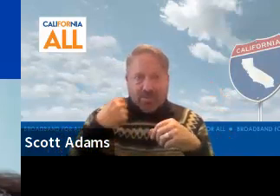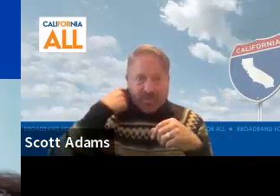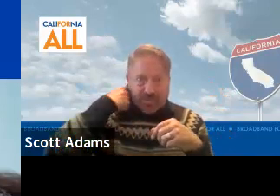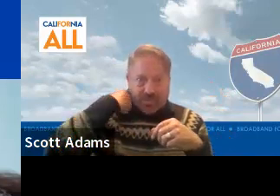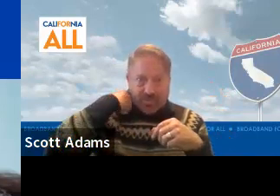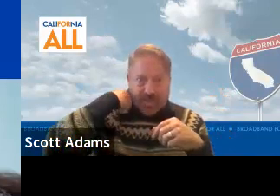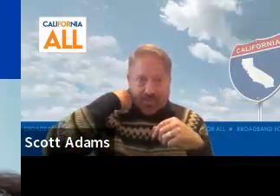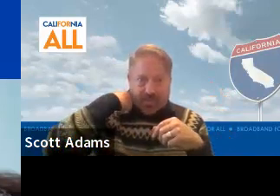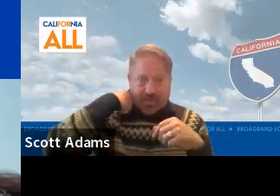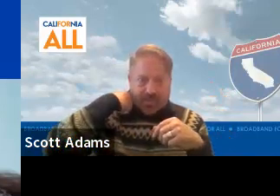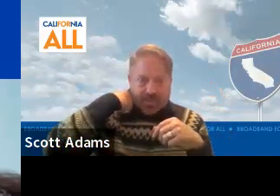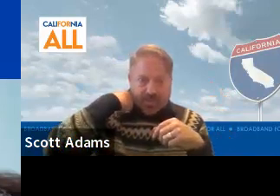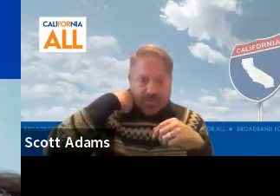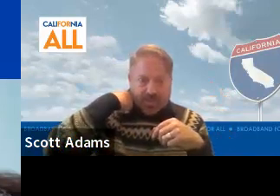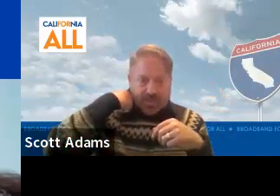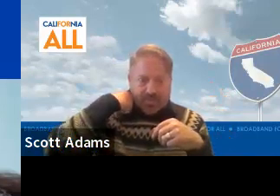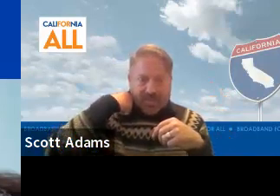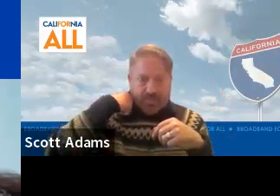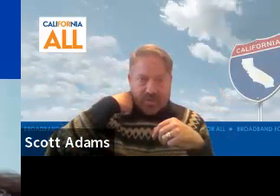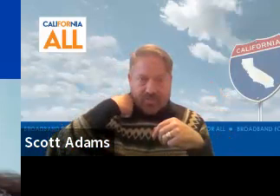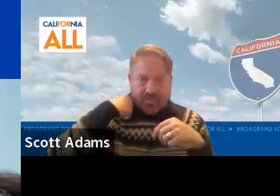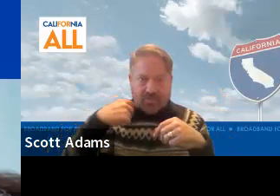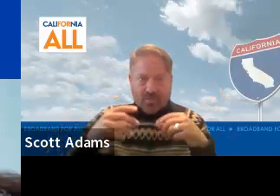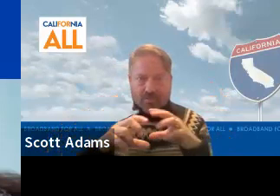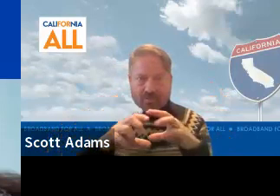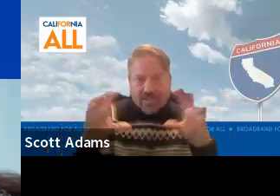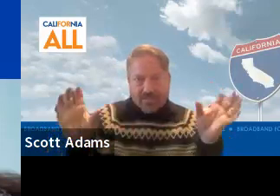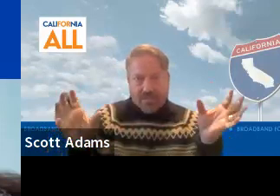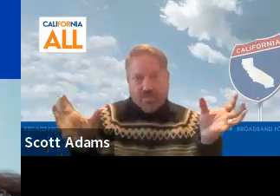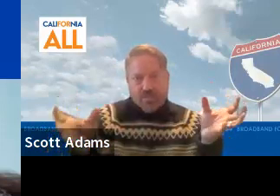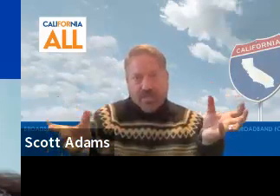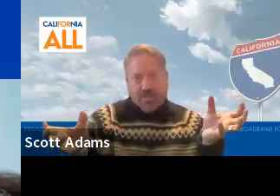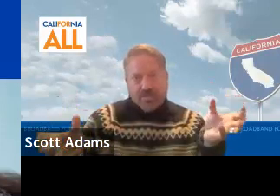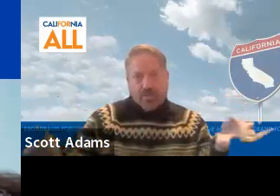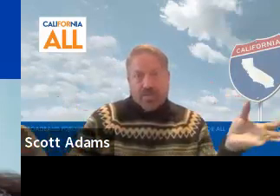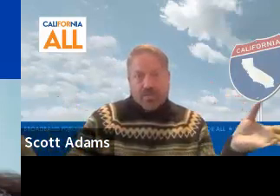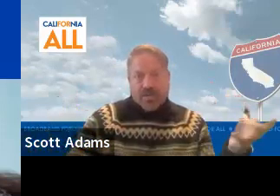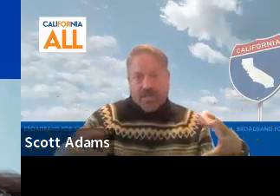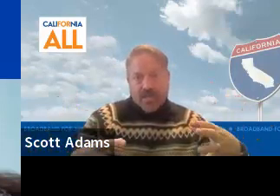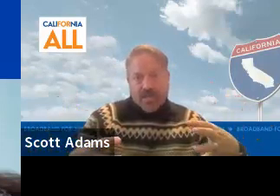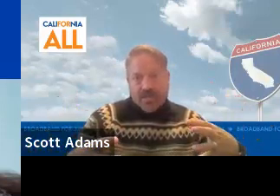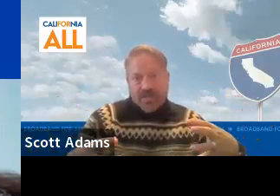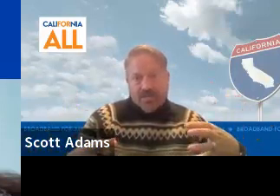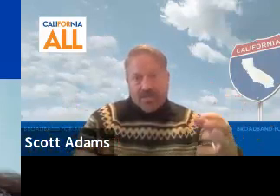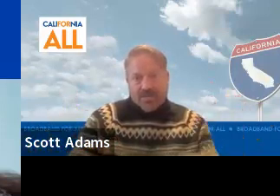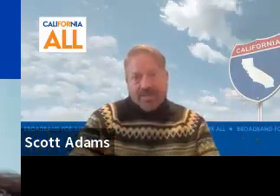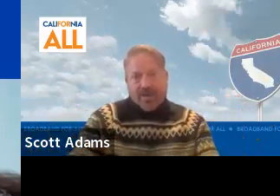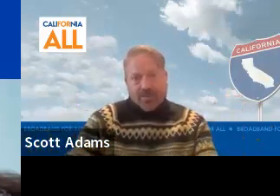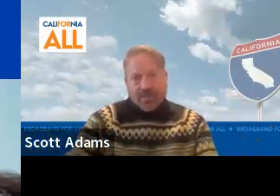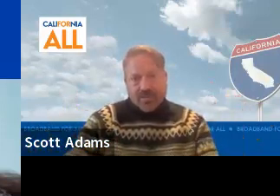We have with the digital equity planning process. Because we've established these working groups to really bring the subject matter experts